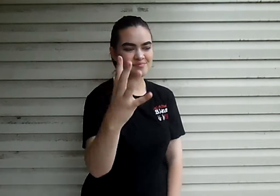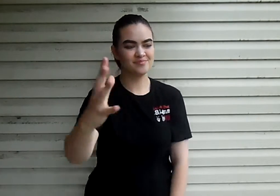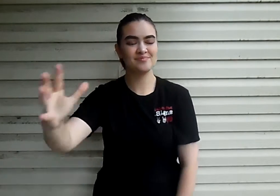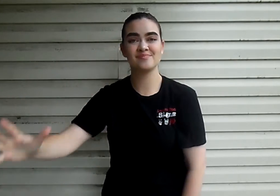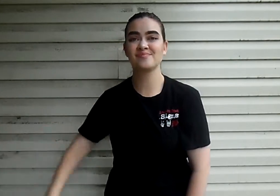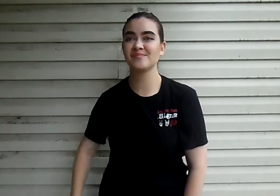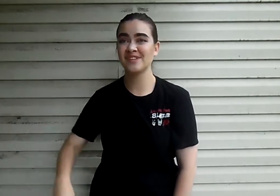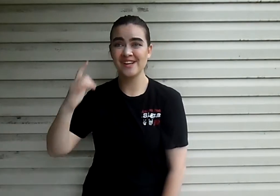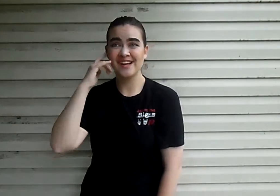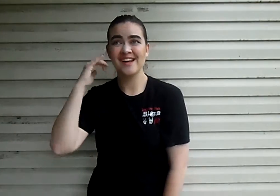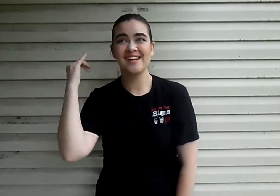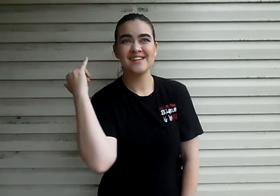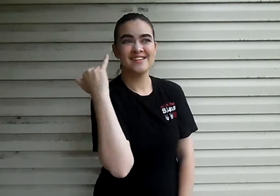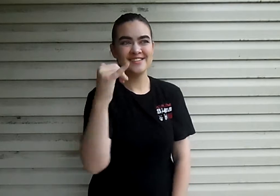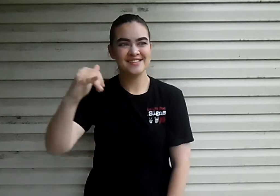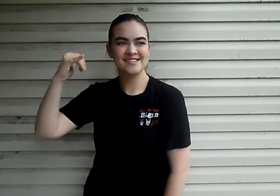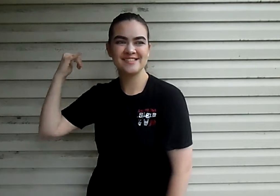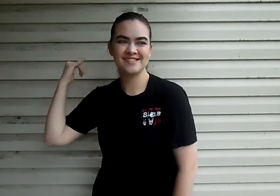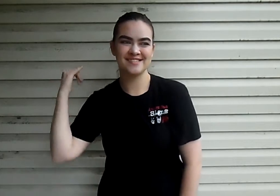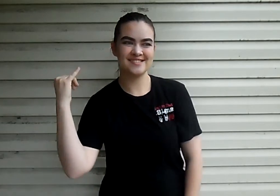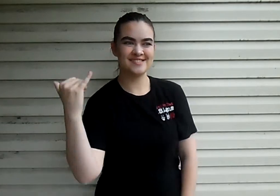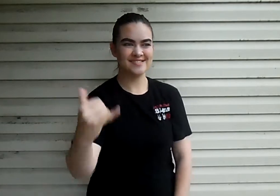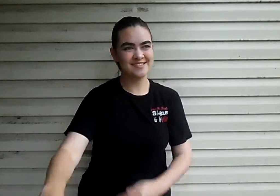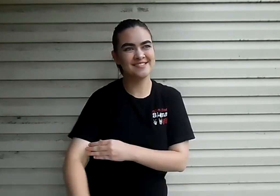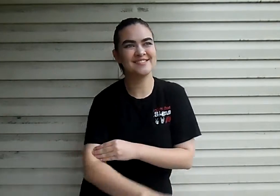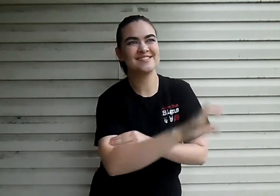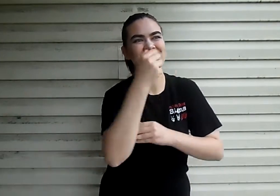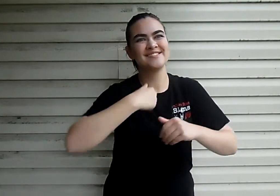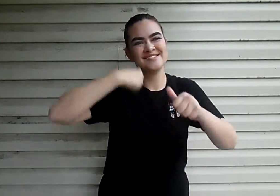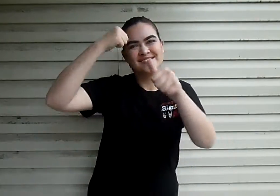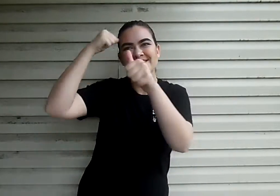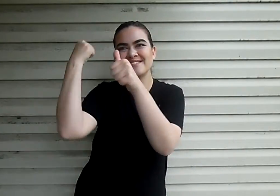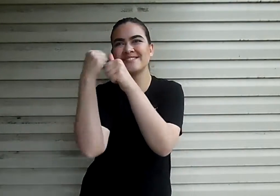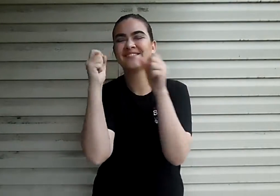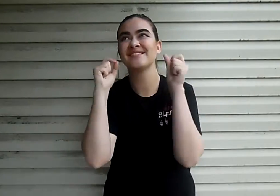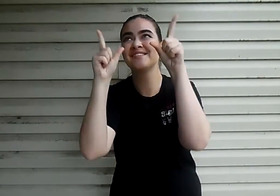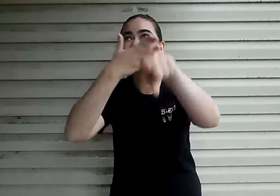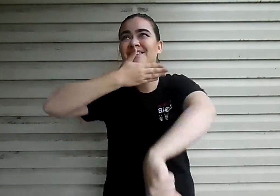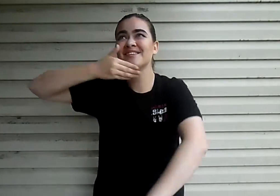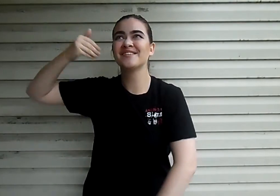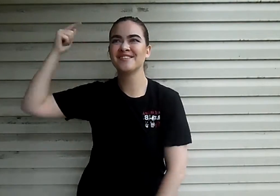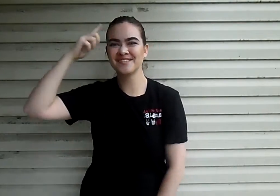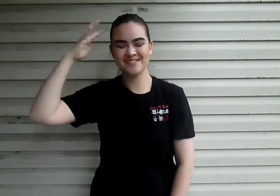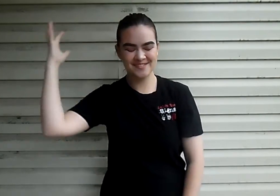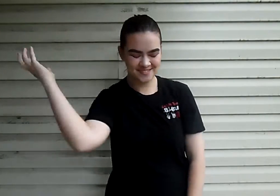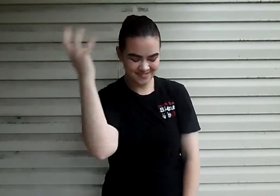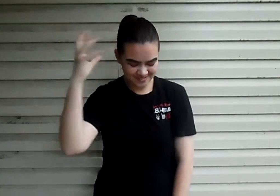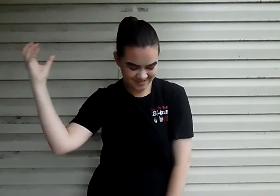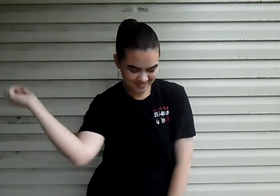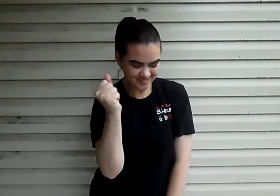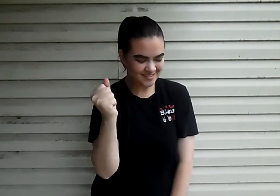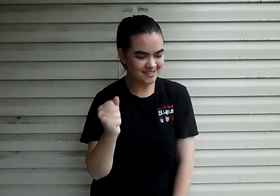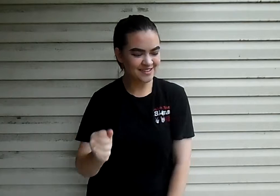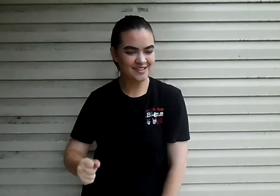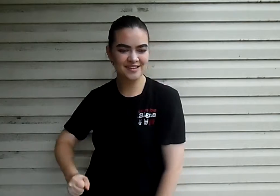I'll take this Cali sunrise with me And wake up with the fondest memories